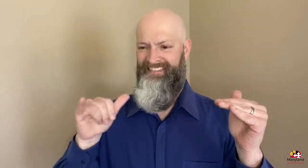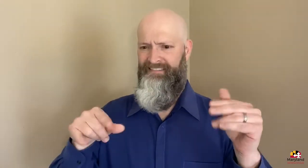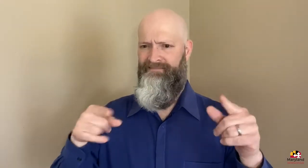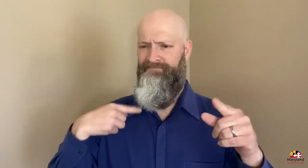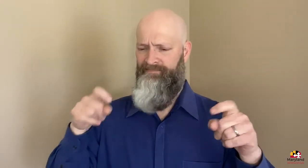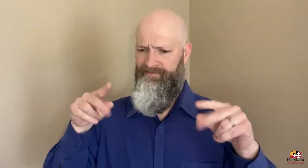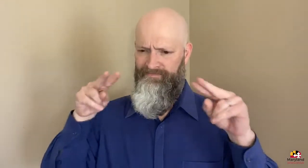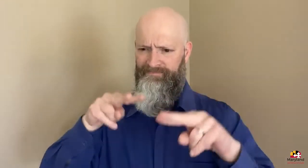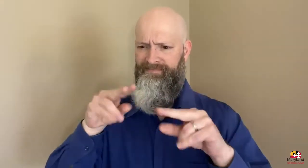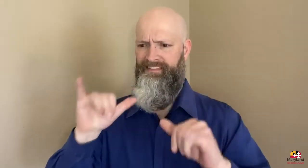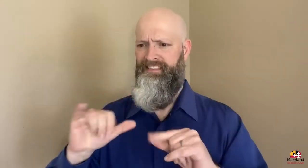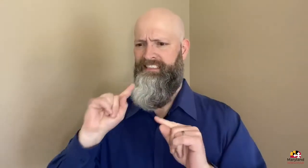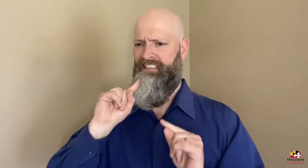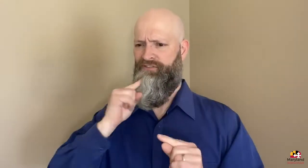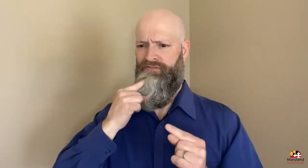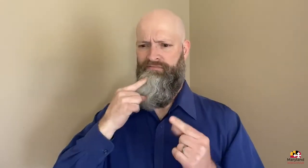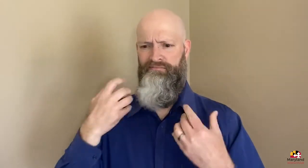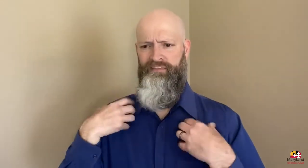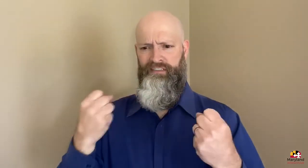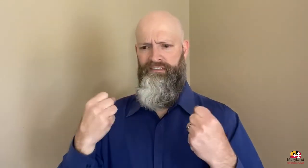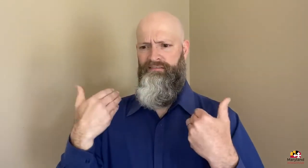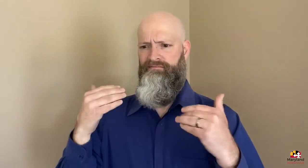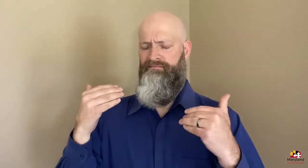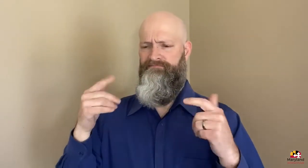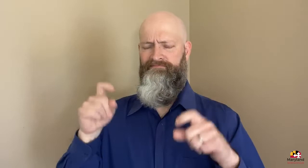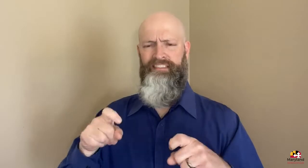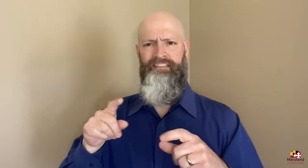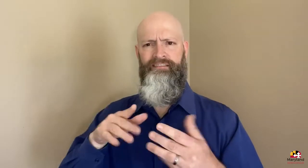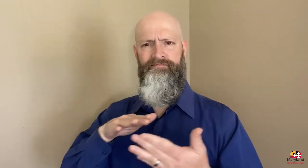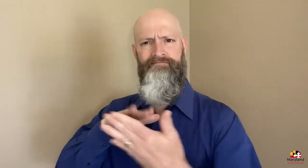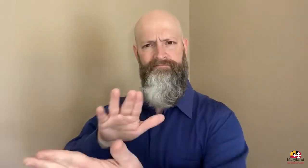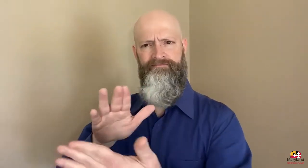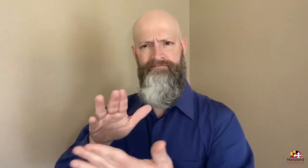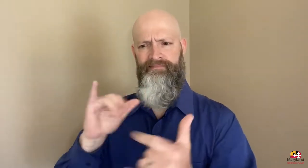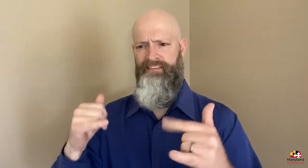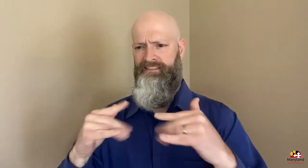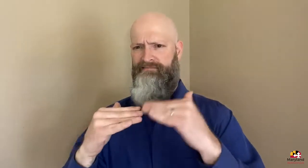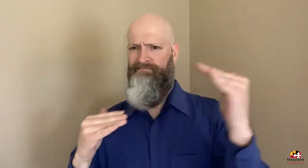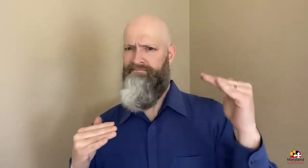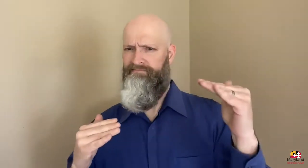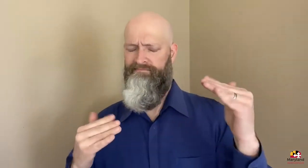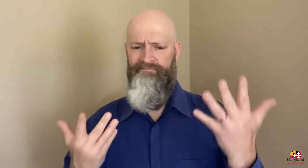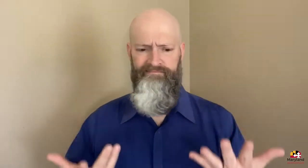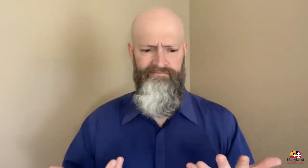and points to a persistent public health challenge that we must address.